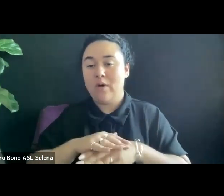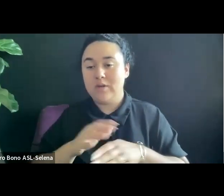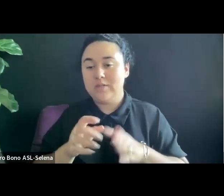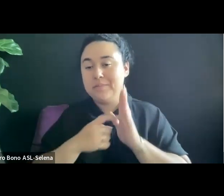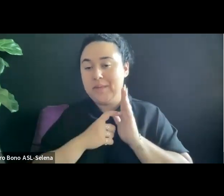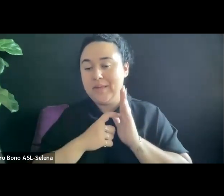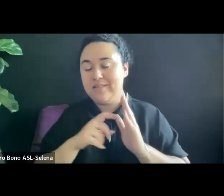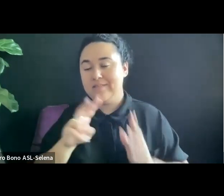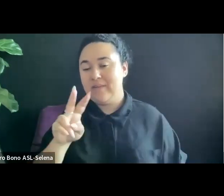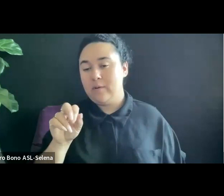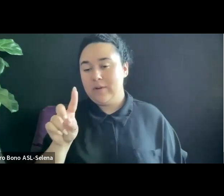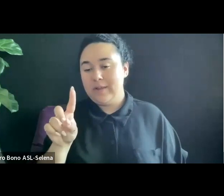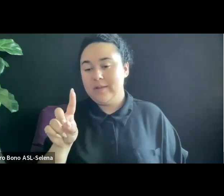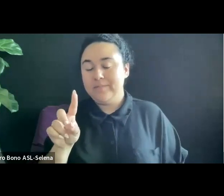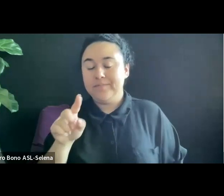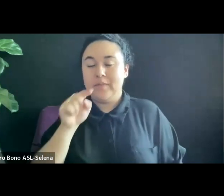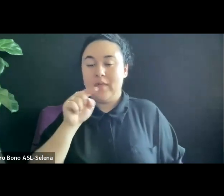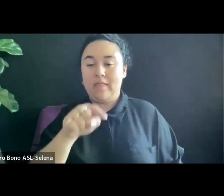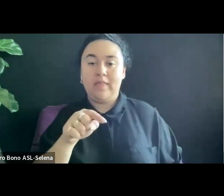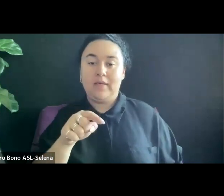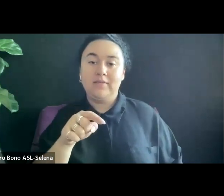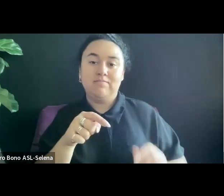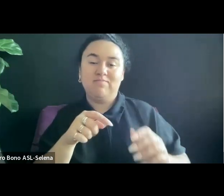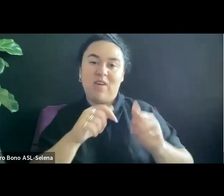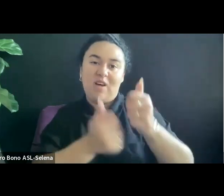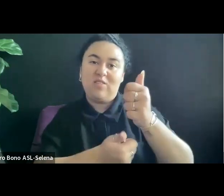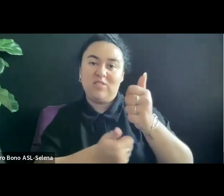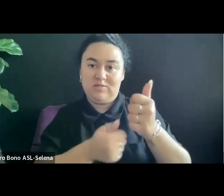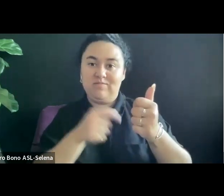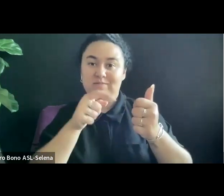THIS CATEGORY. TELEVISION.